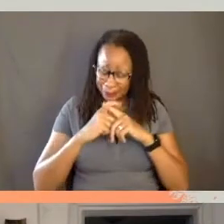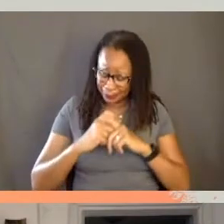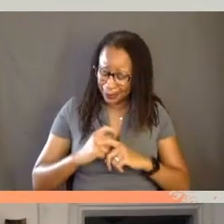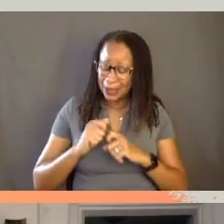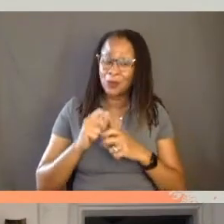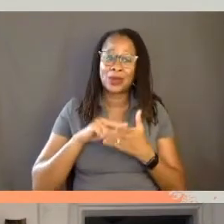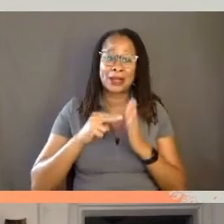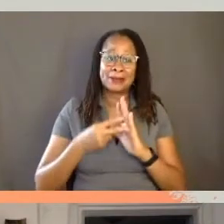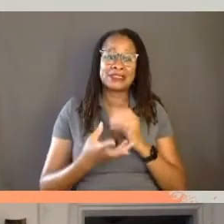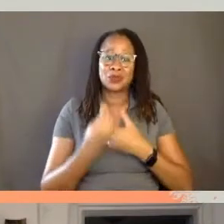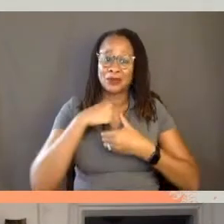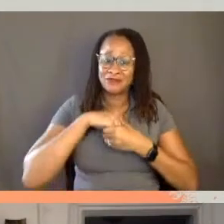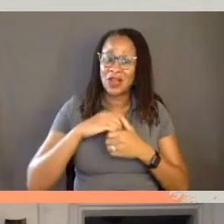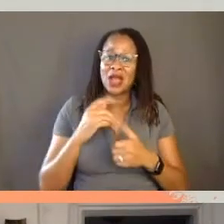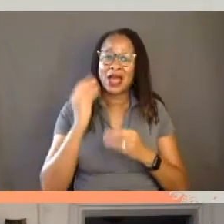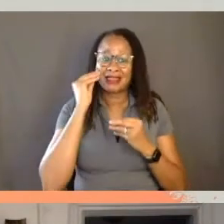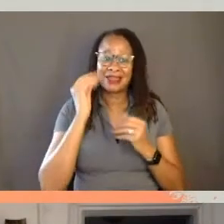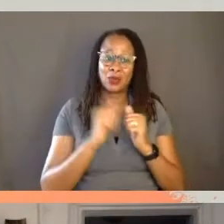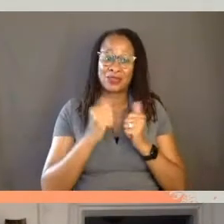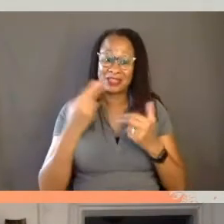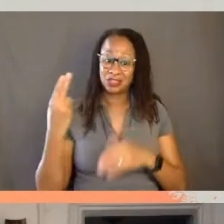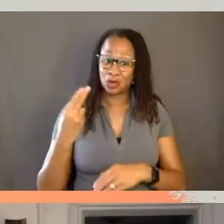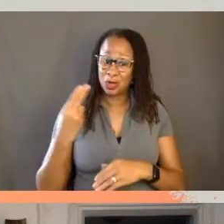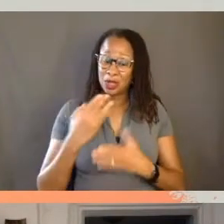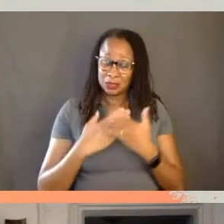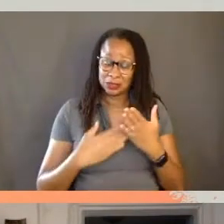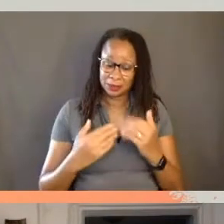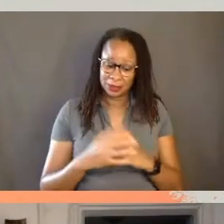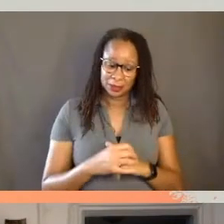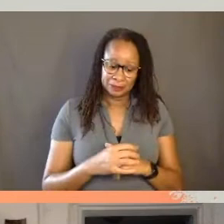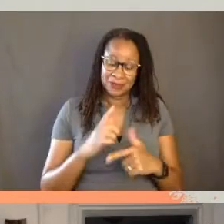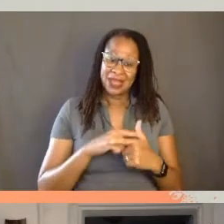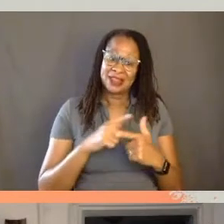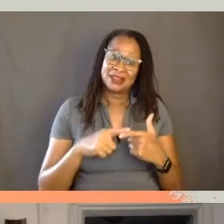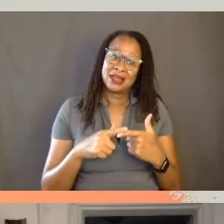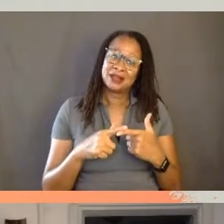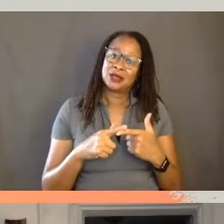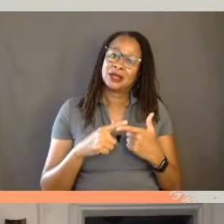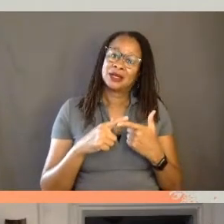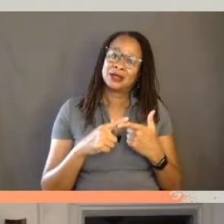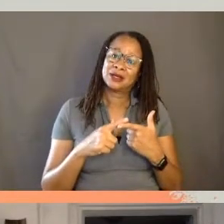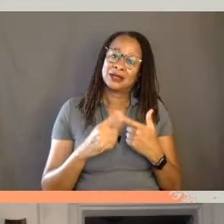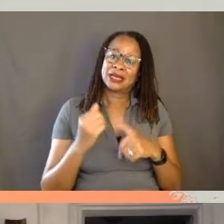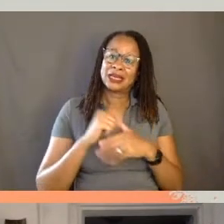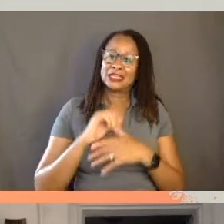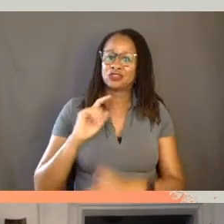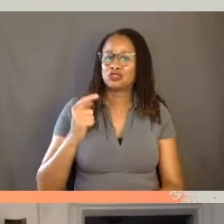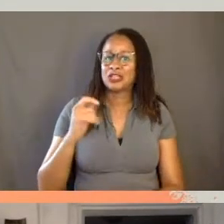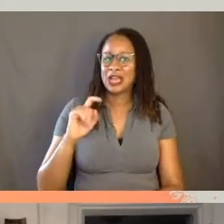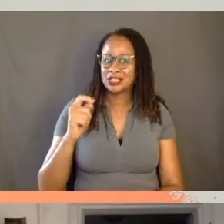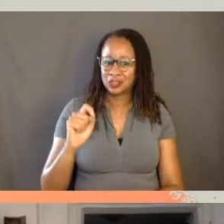or embody or think with these historical subjects. And then the intertextual, geeky, glory of the project